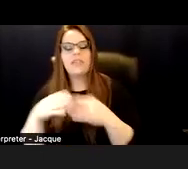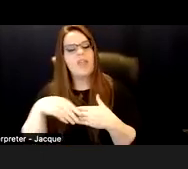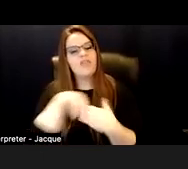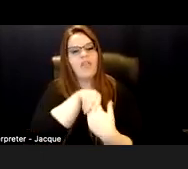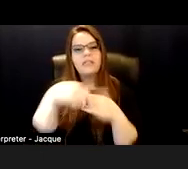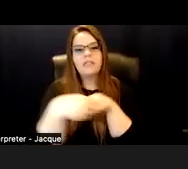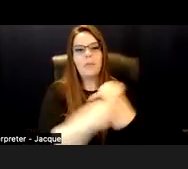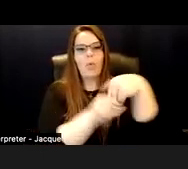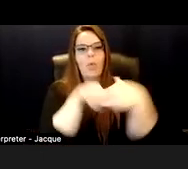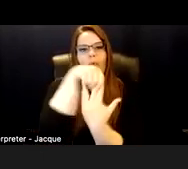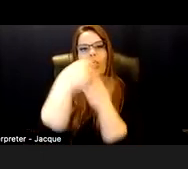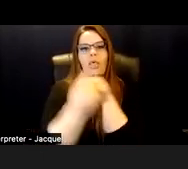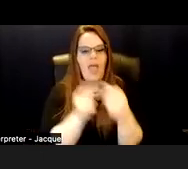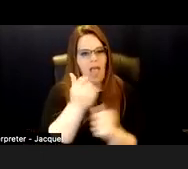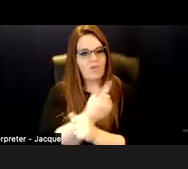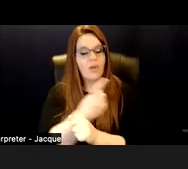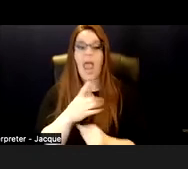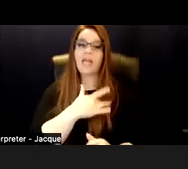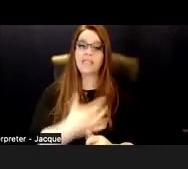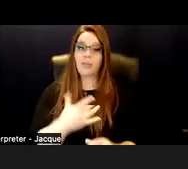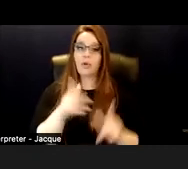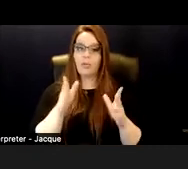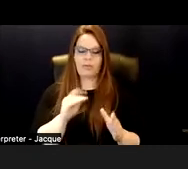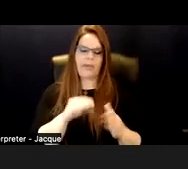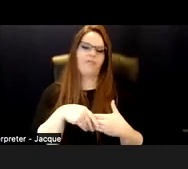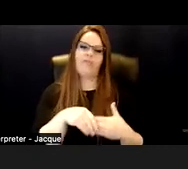A typical person can flex with them.